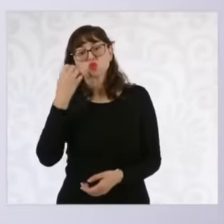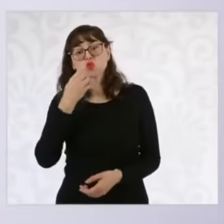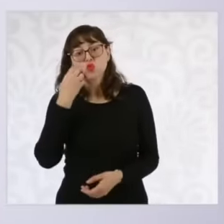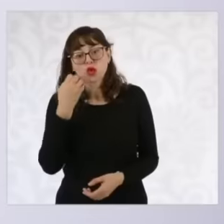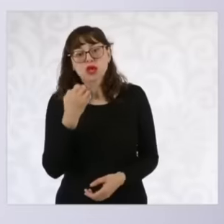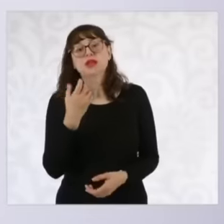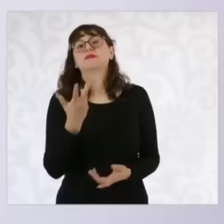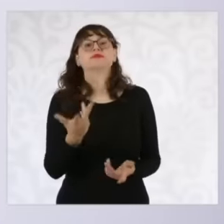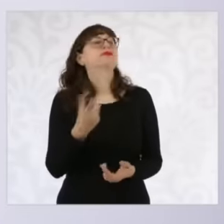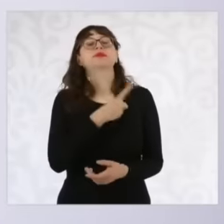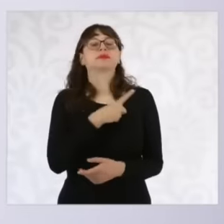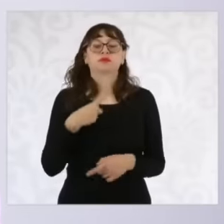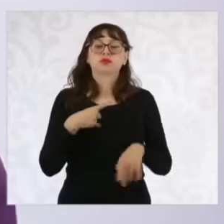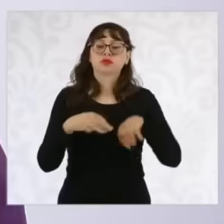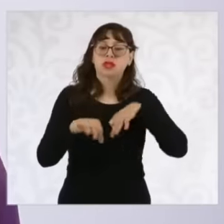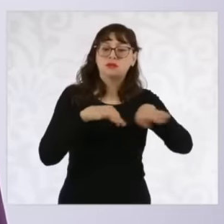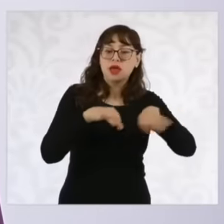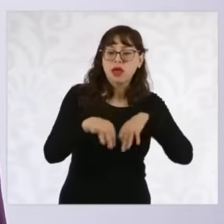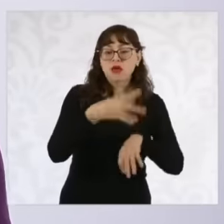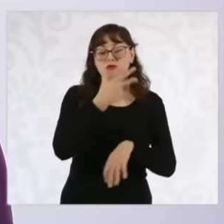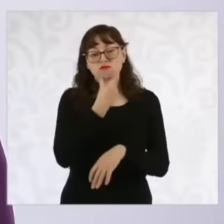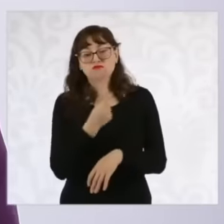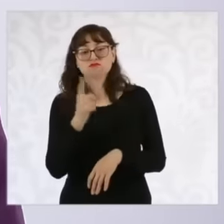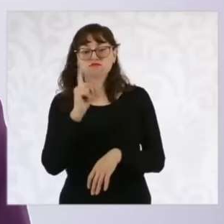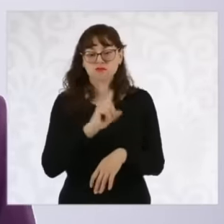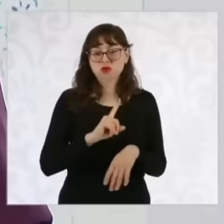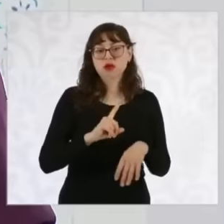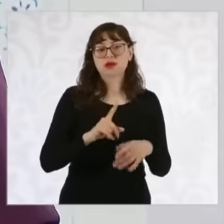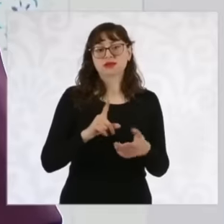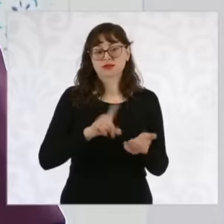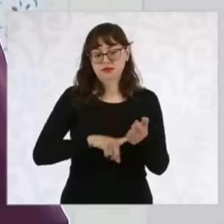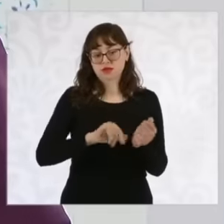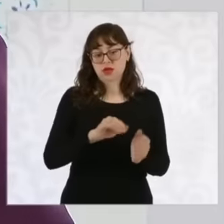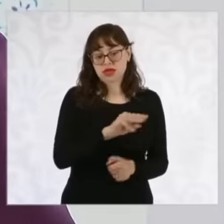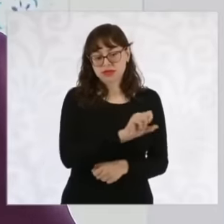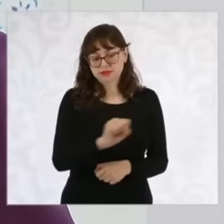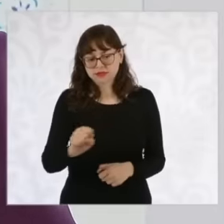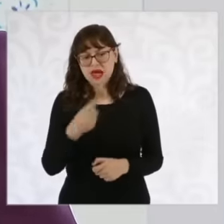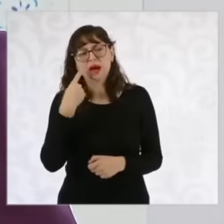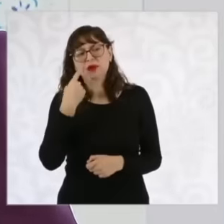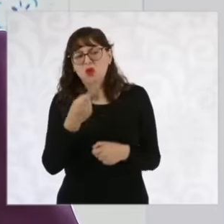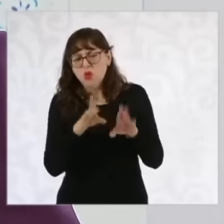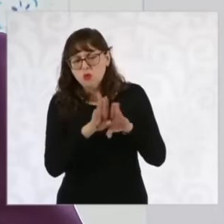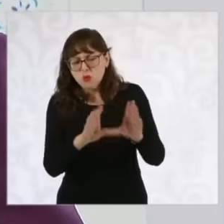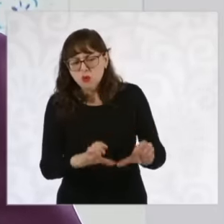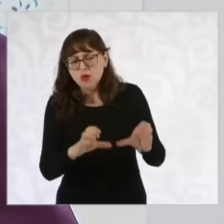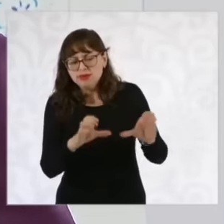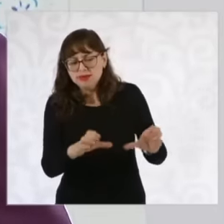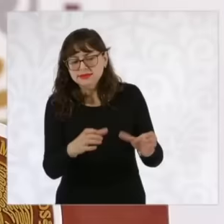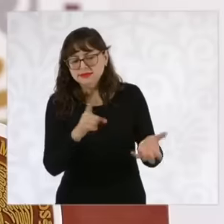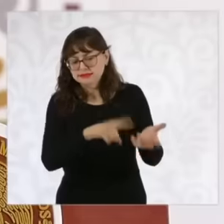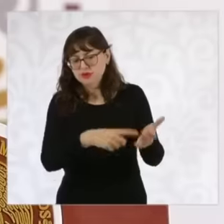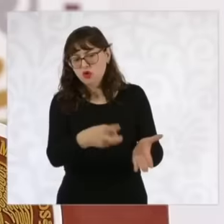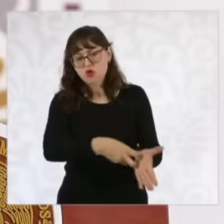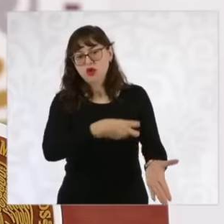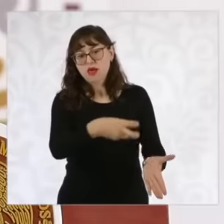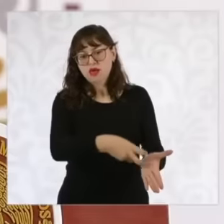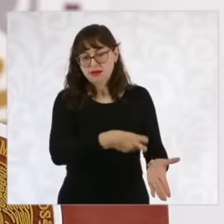to be able to generate new care schemes and other very vulnerable populations.